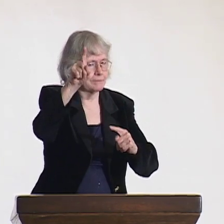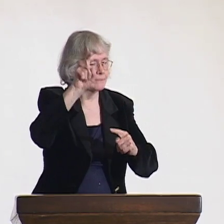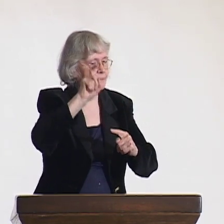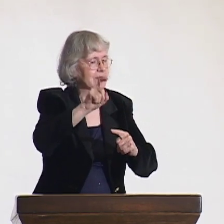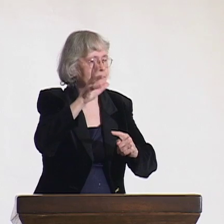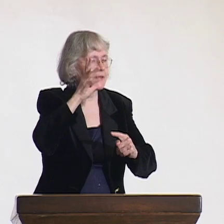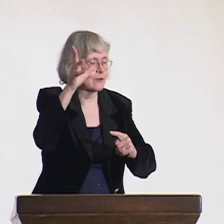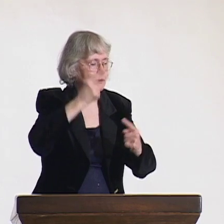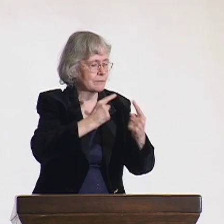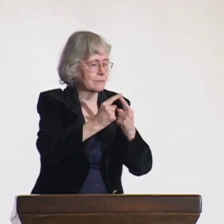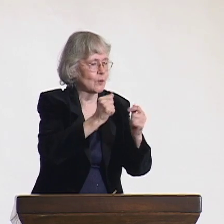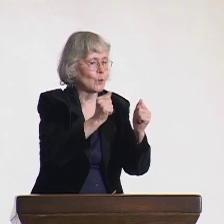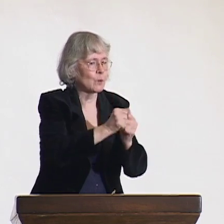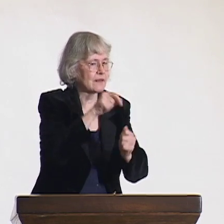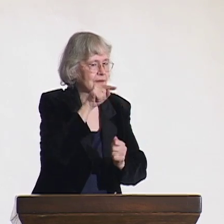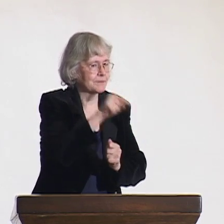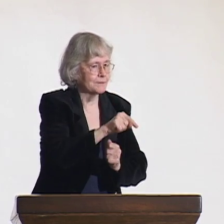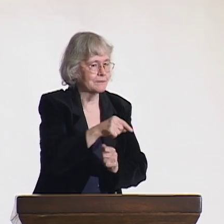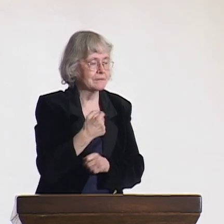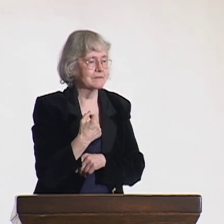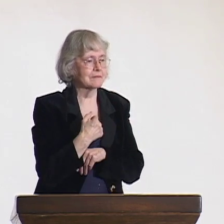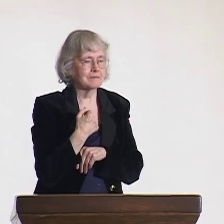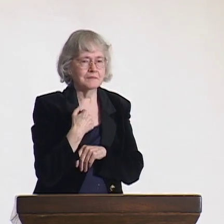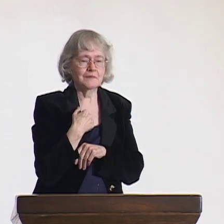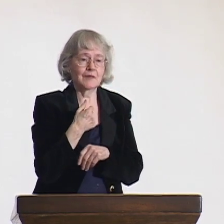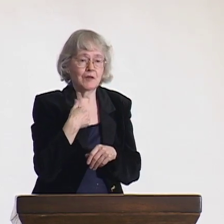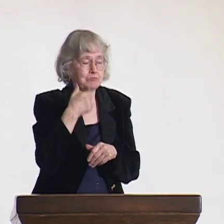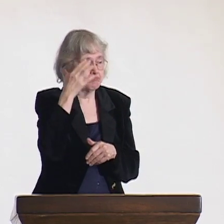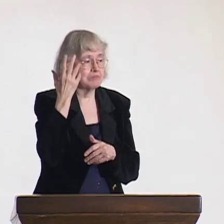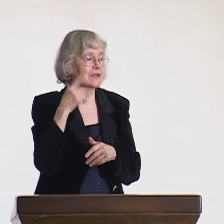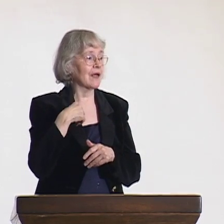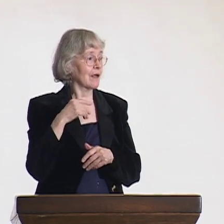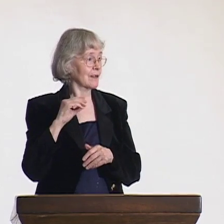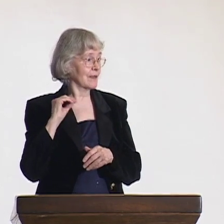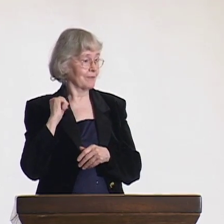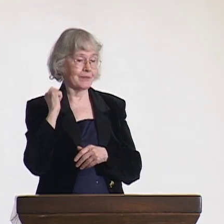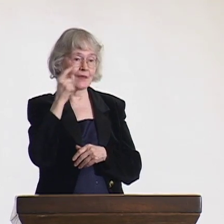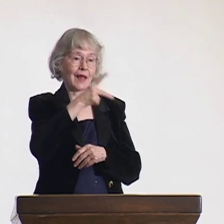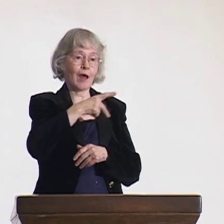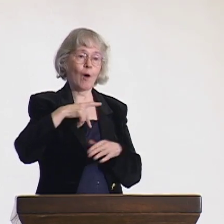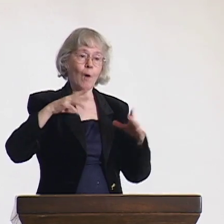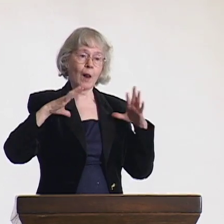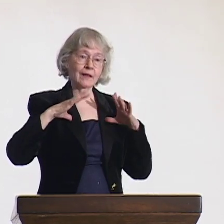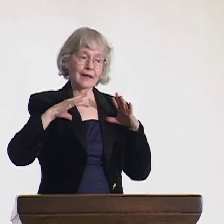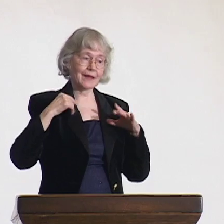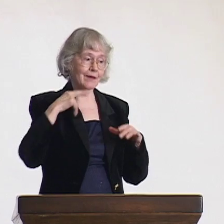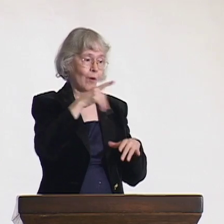because I was in school, involved in activities. During the holiday, I went home.